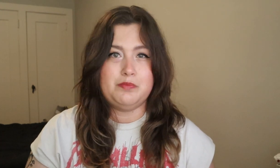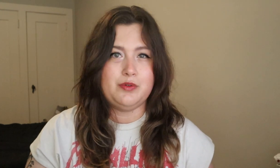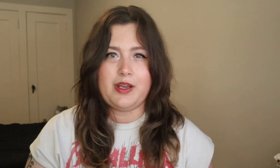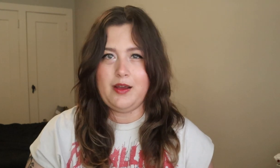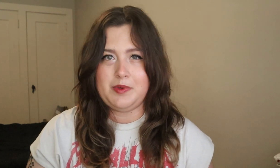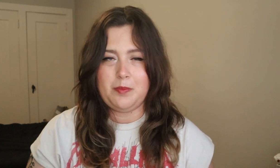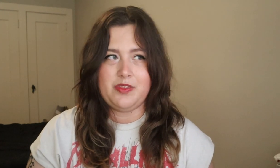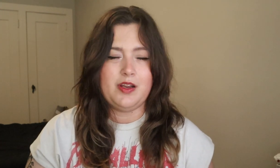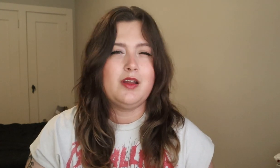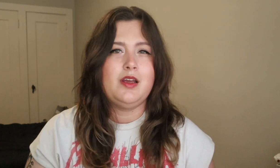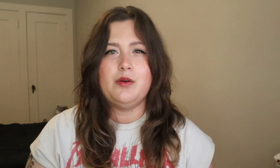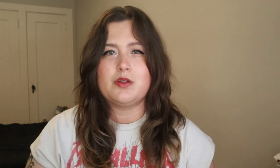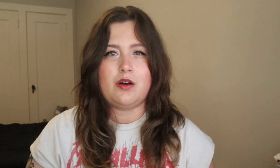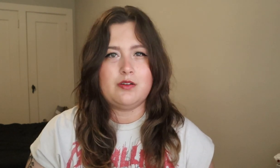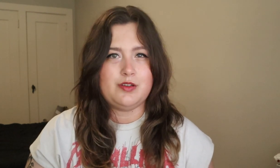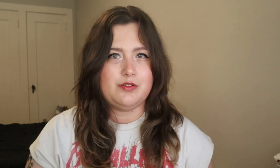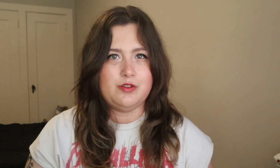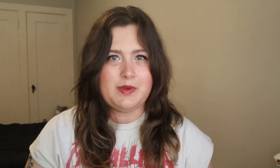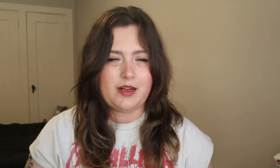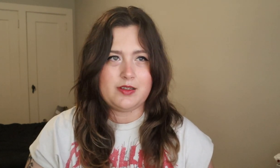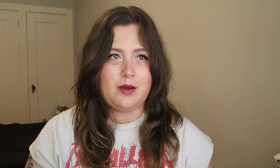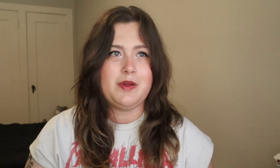bootcamp type of thing. It was called YouTube NextUp.